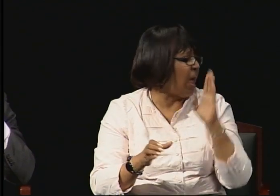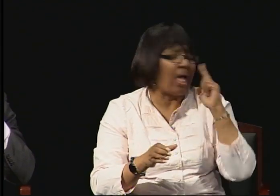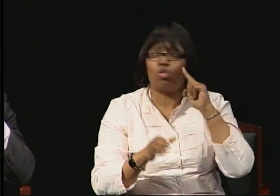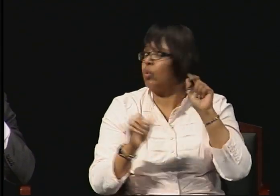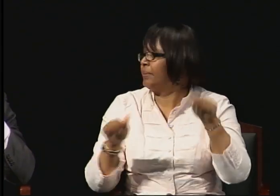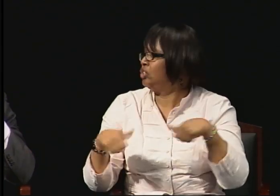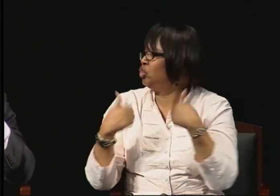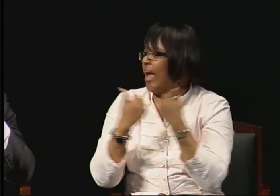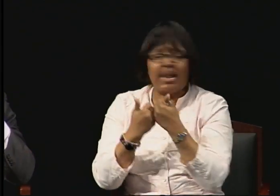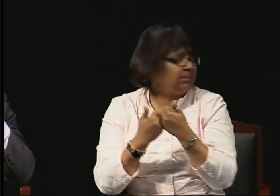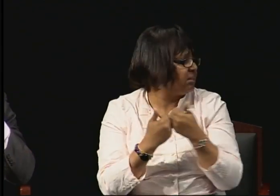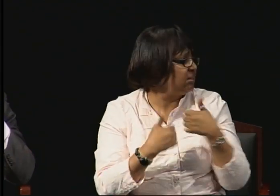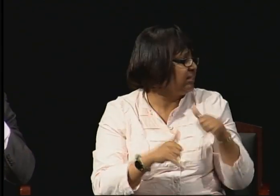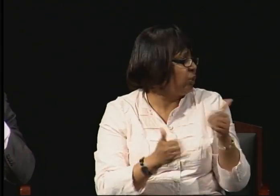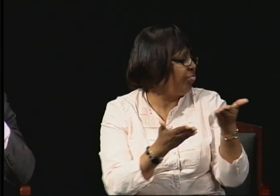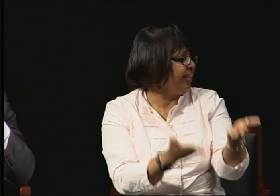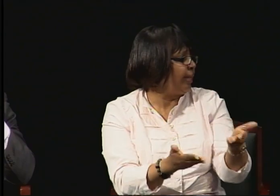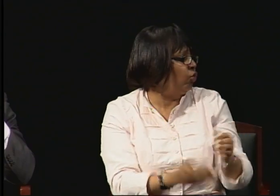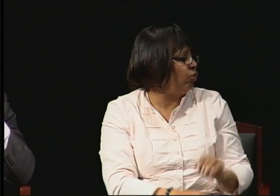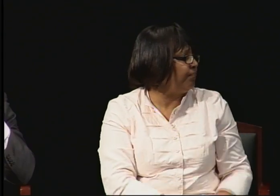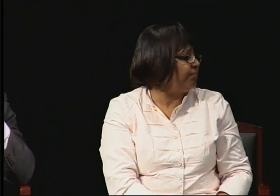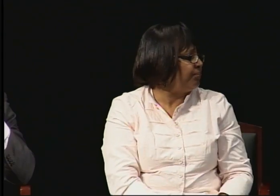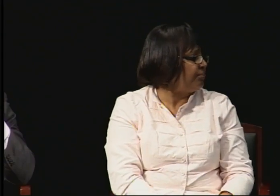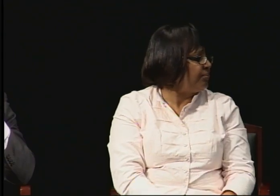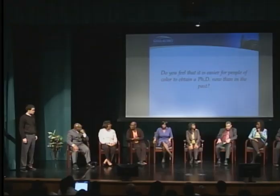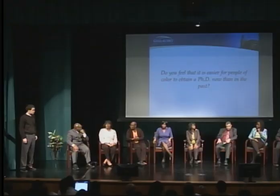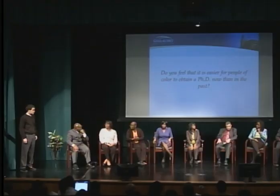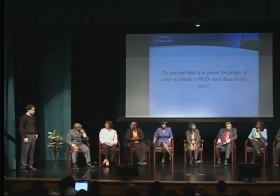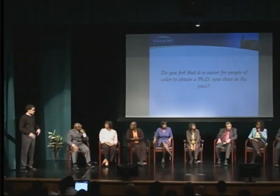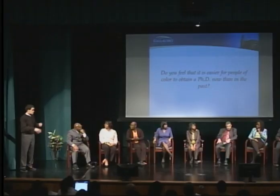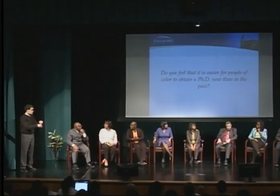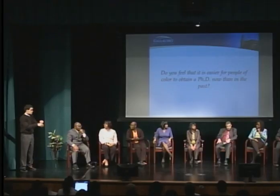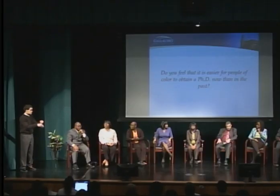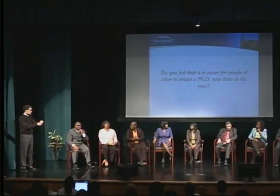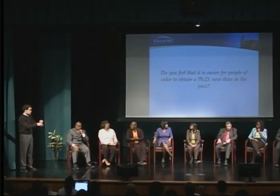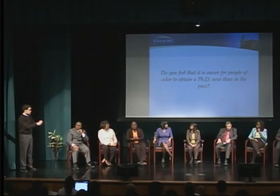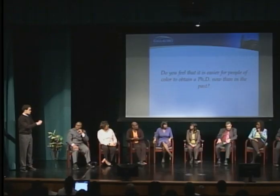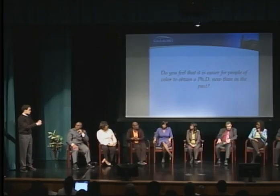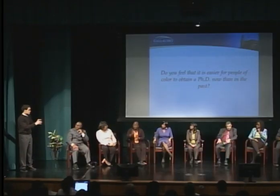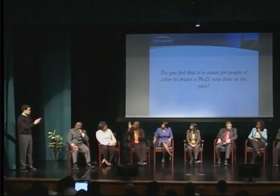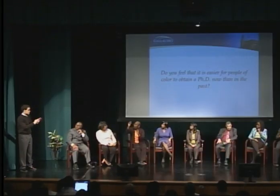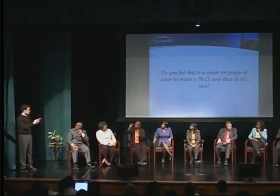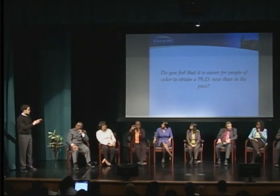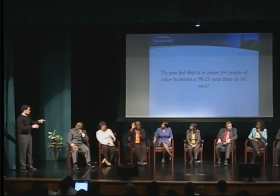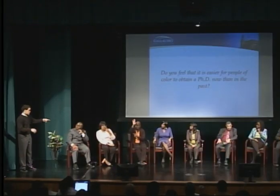This is the first time we've ever been together. February 21st, 2012.